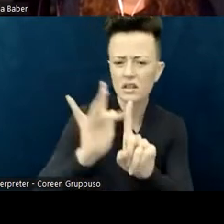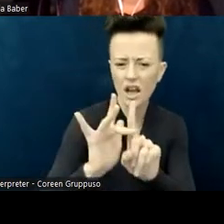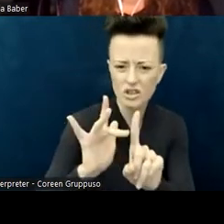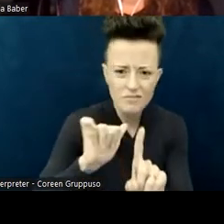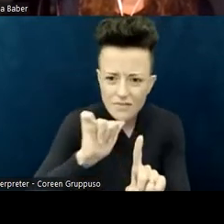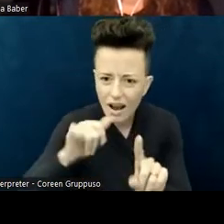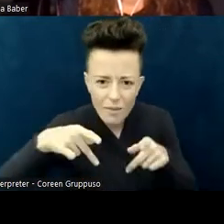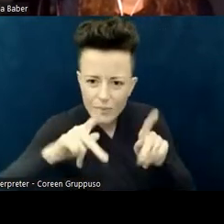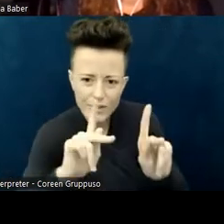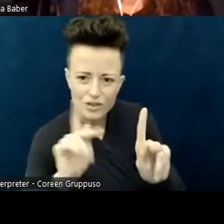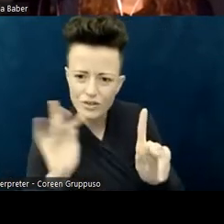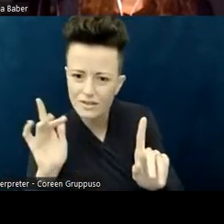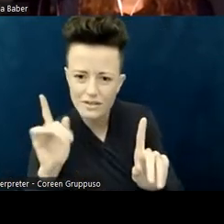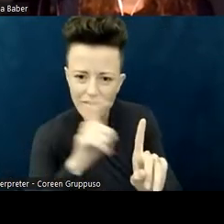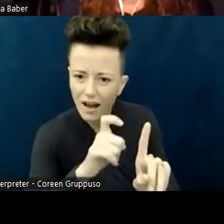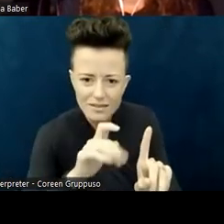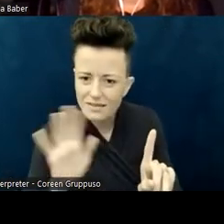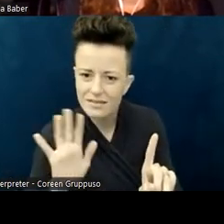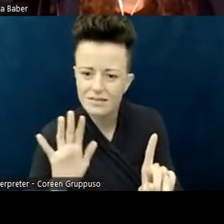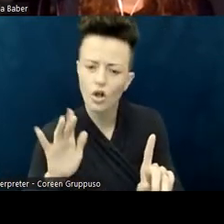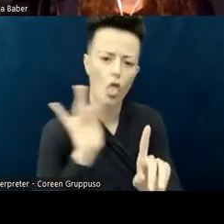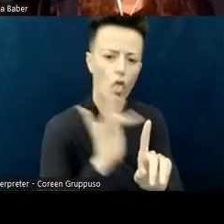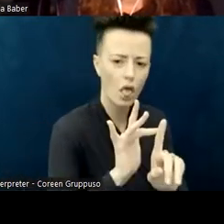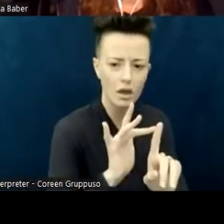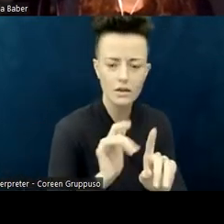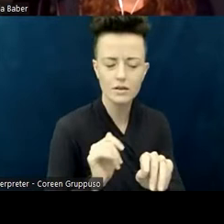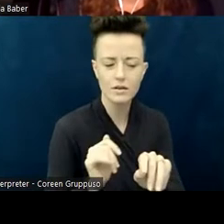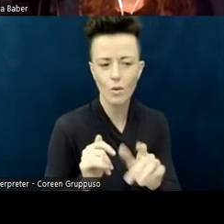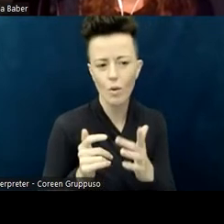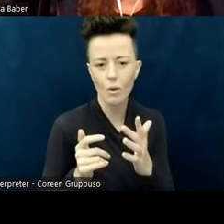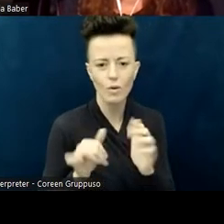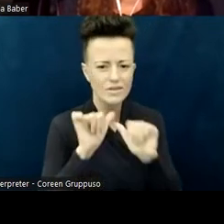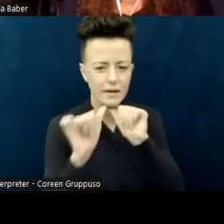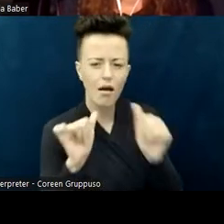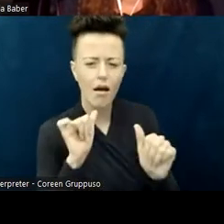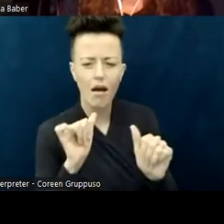of your space; of denial of information; forcing helplessness;